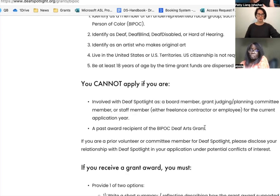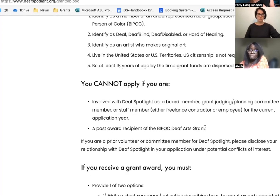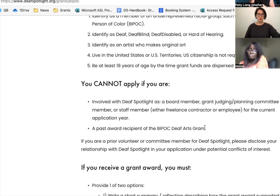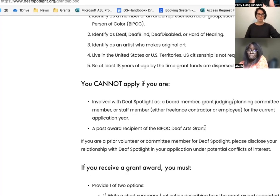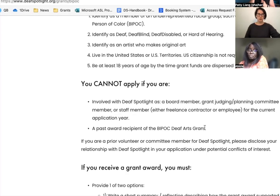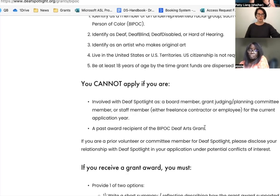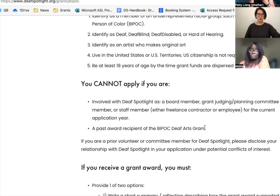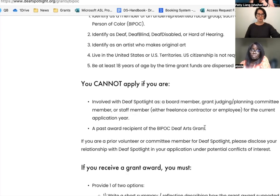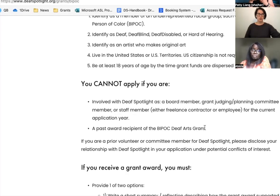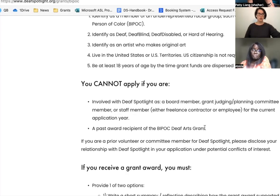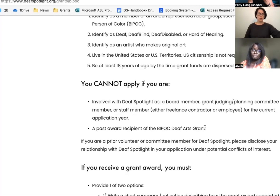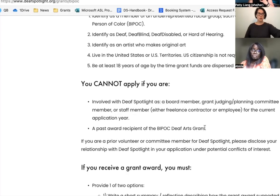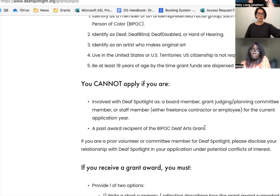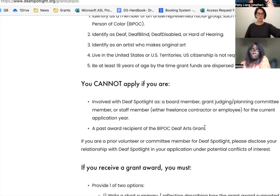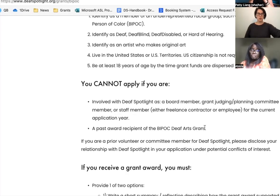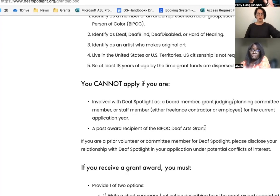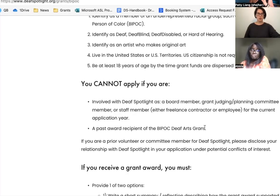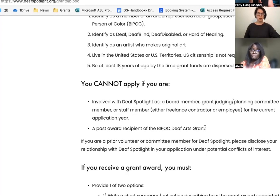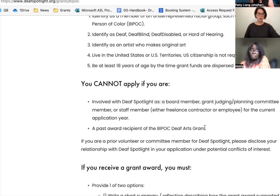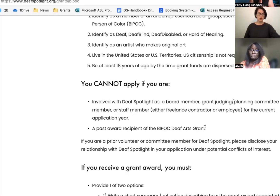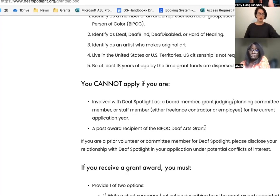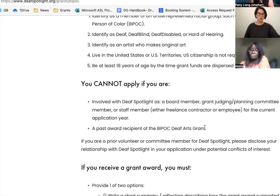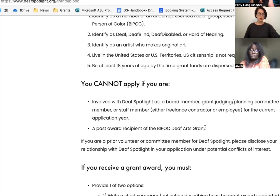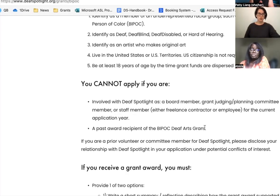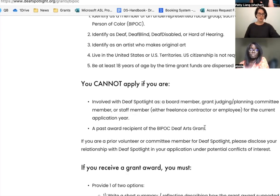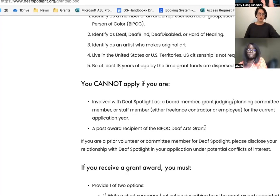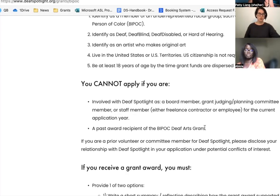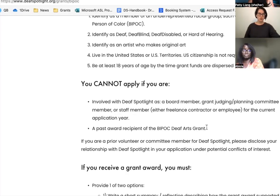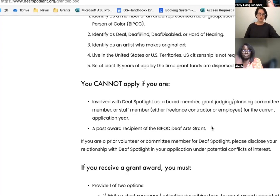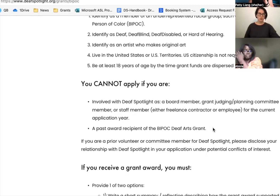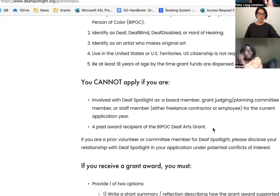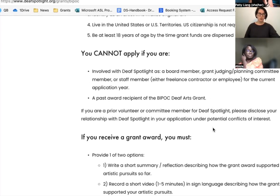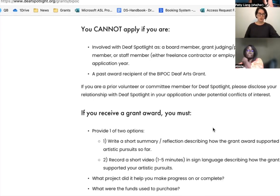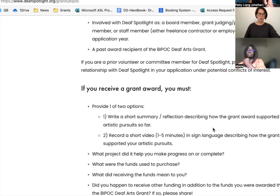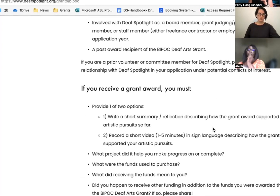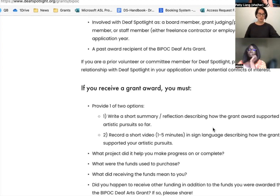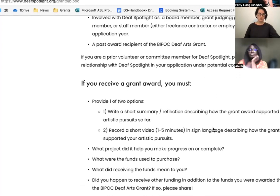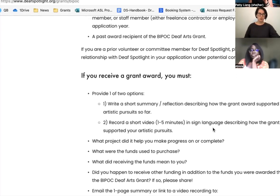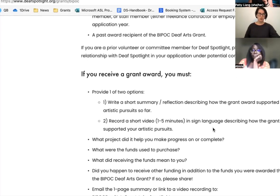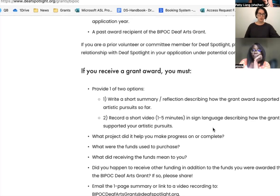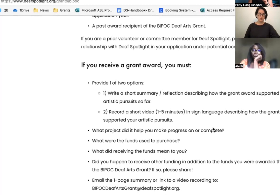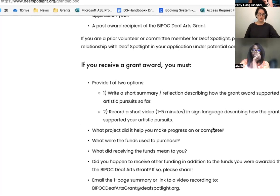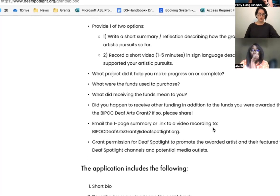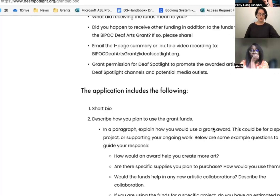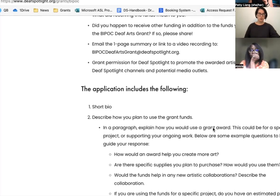So if you are working with us this year, you cannot apply for this grant. We want to be fair. So if you are a board member,